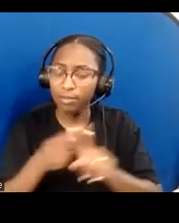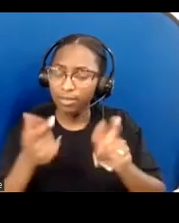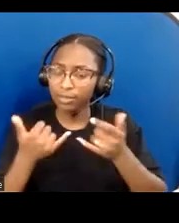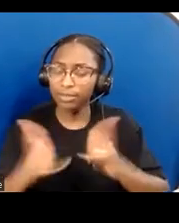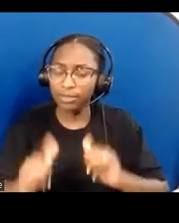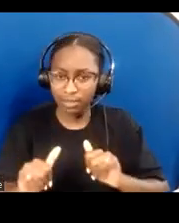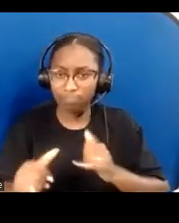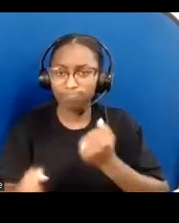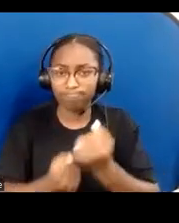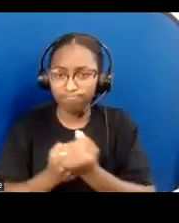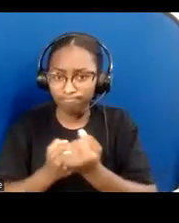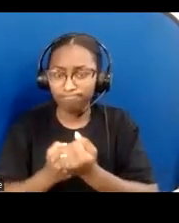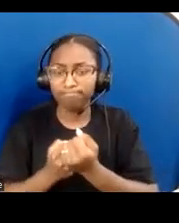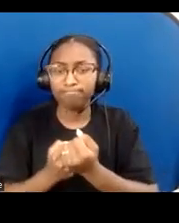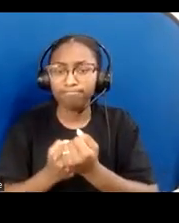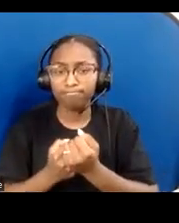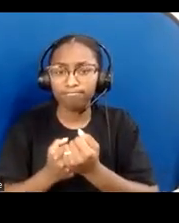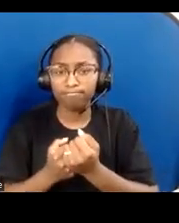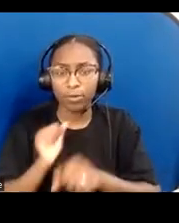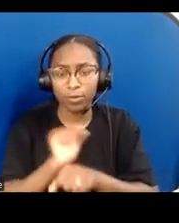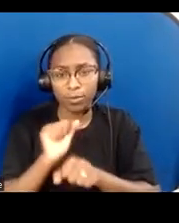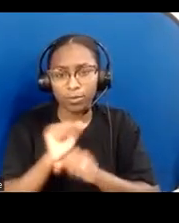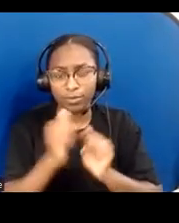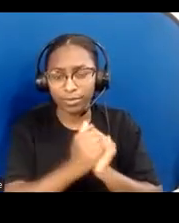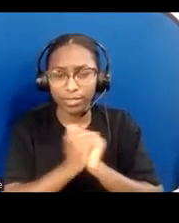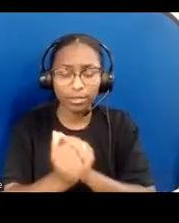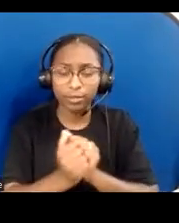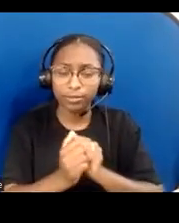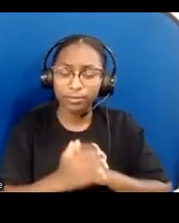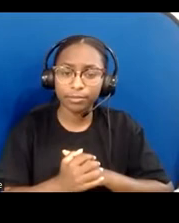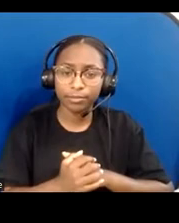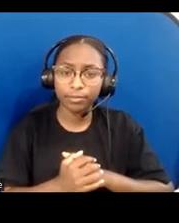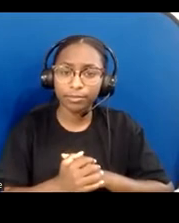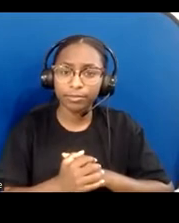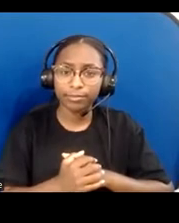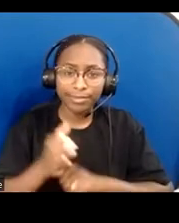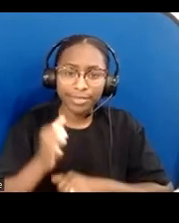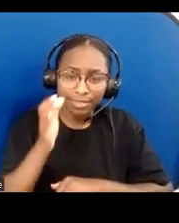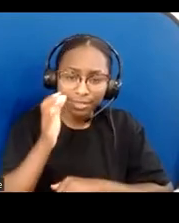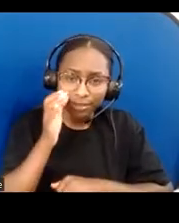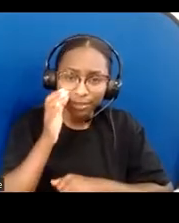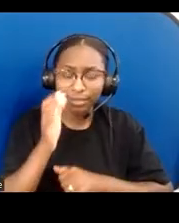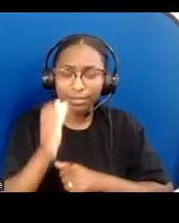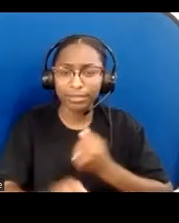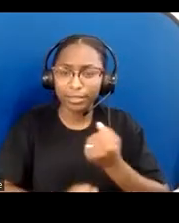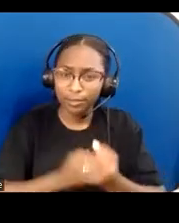To have pure hearts of love, listening, and support as we work alongside people with disabilities